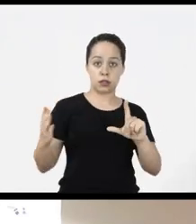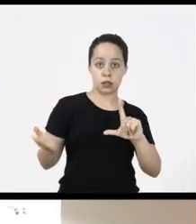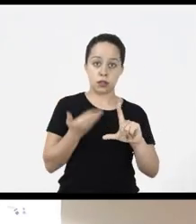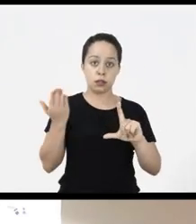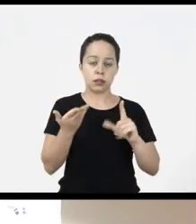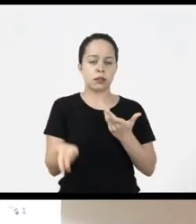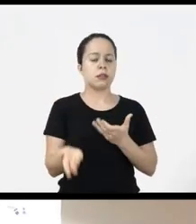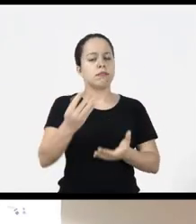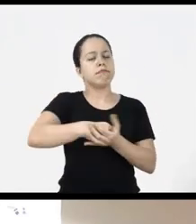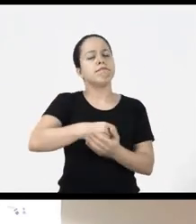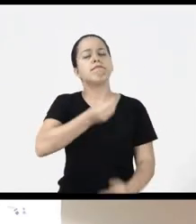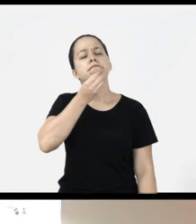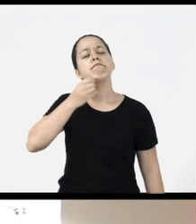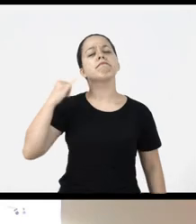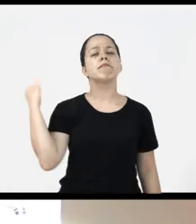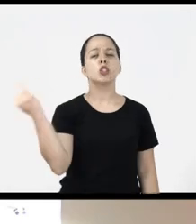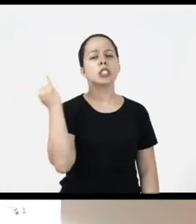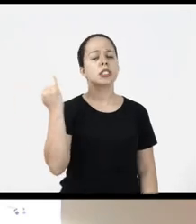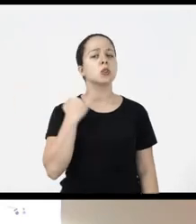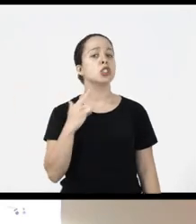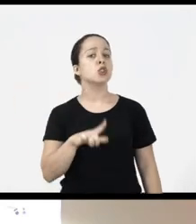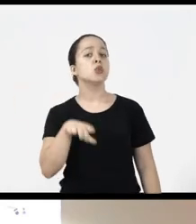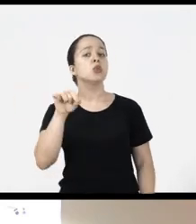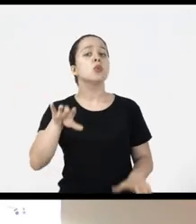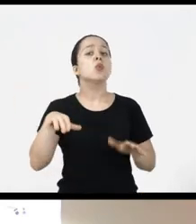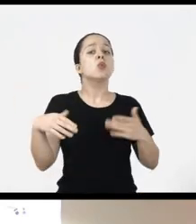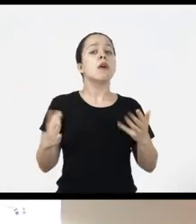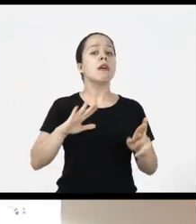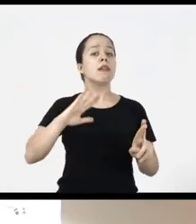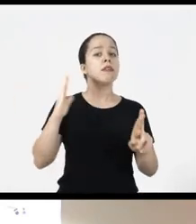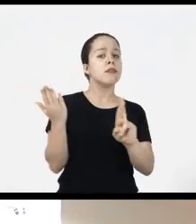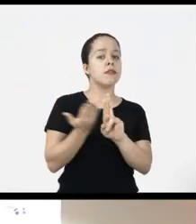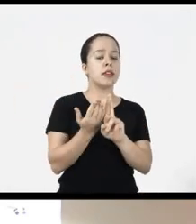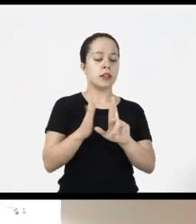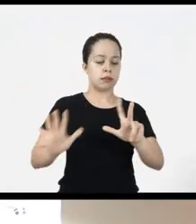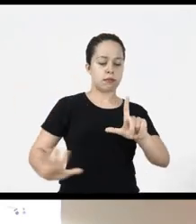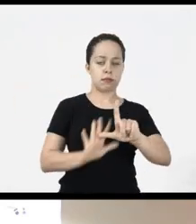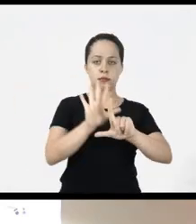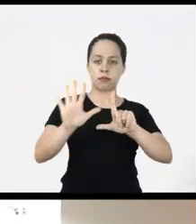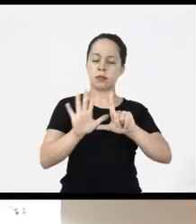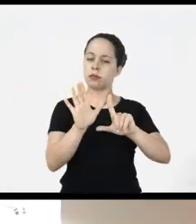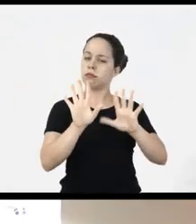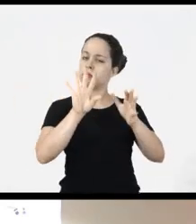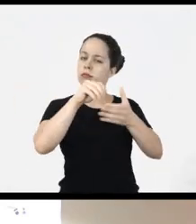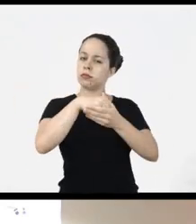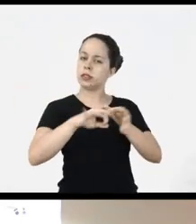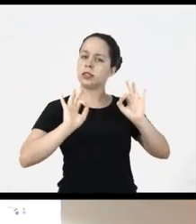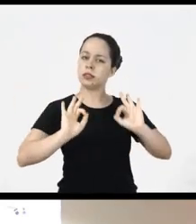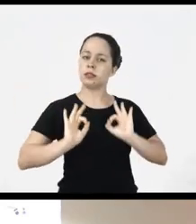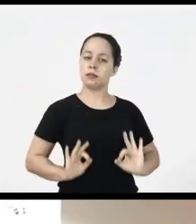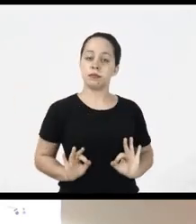slide show for example it is important that I choose a predefined layout pattern So the presentation